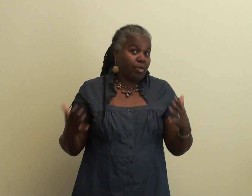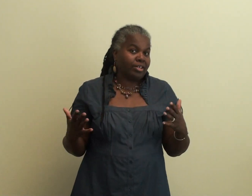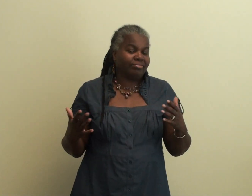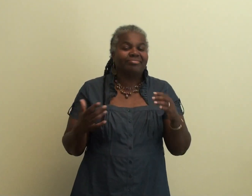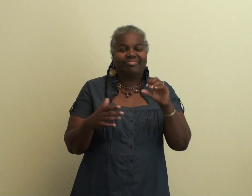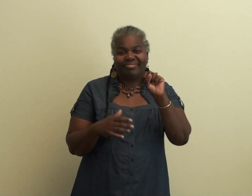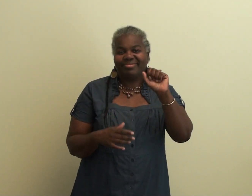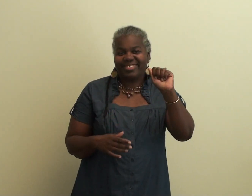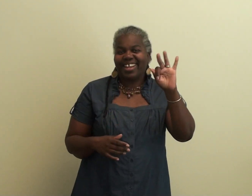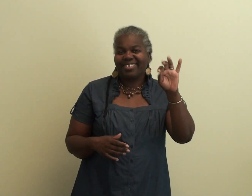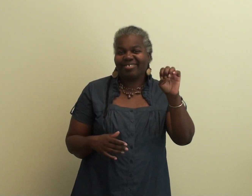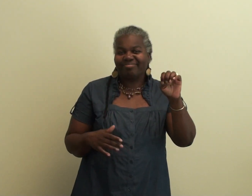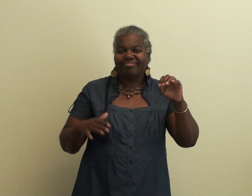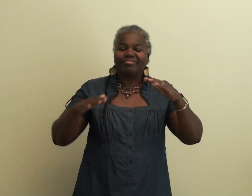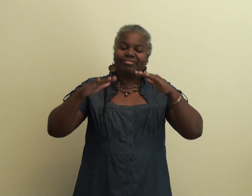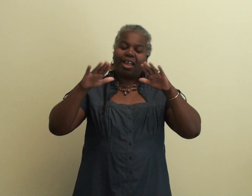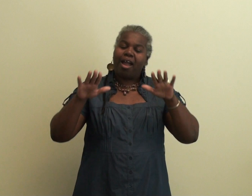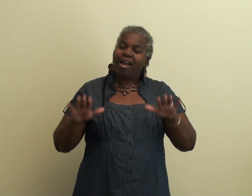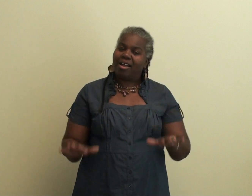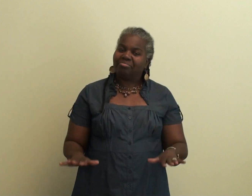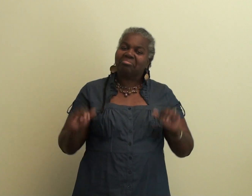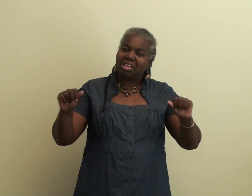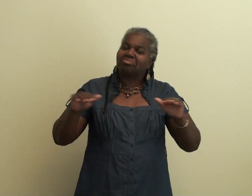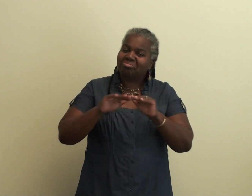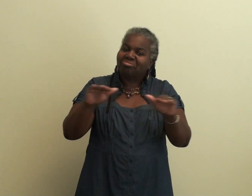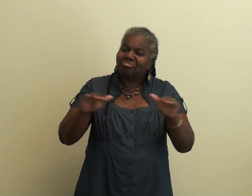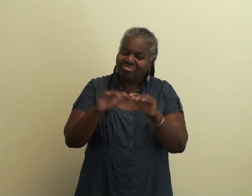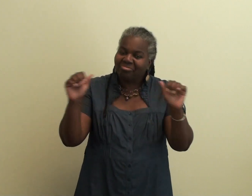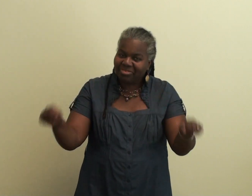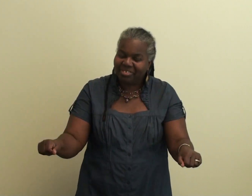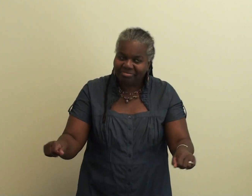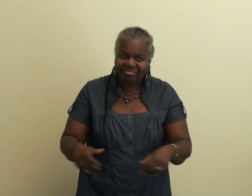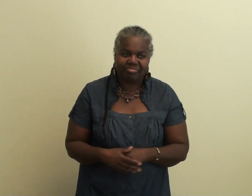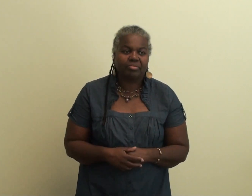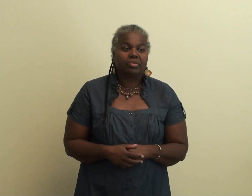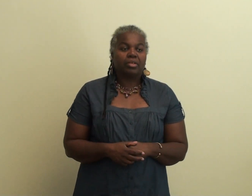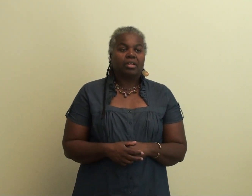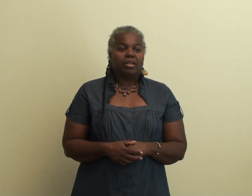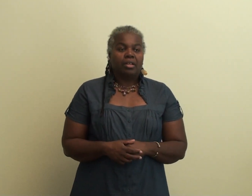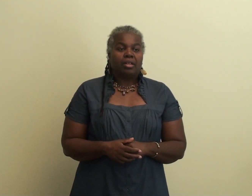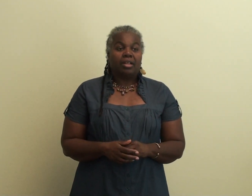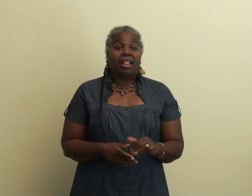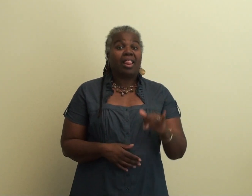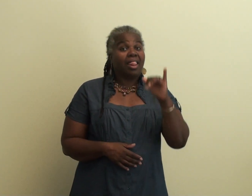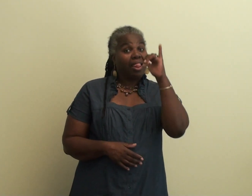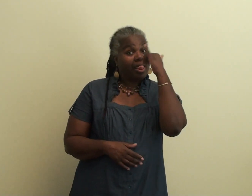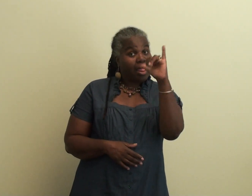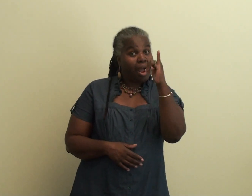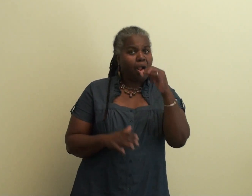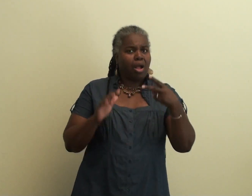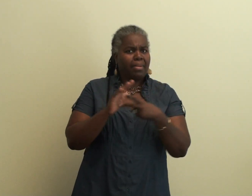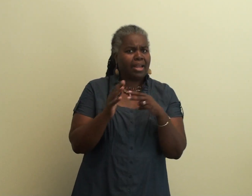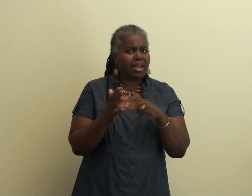If you notice a green warning flag that means that water conditions are safe for swimming.